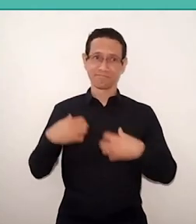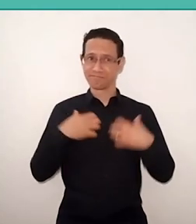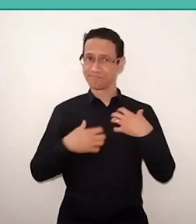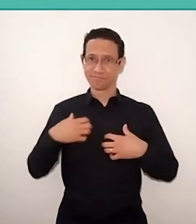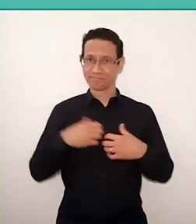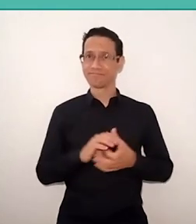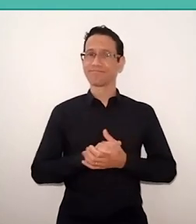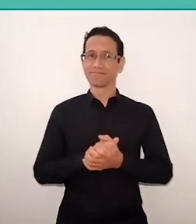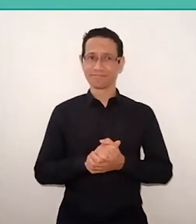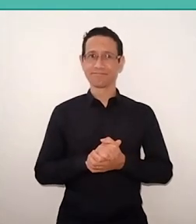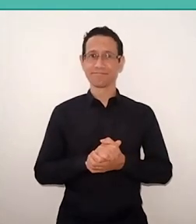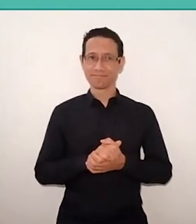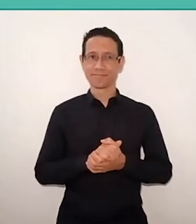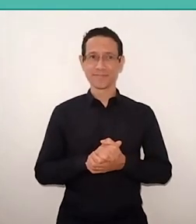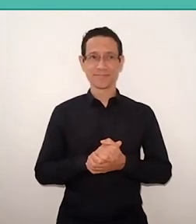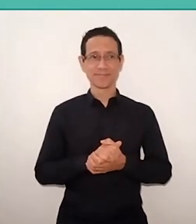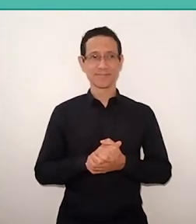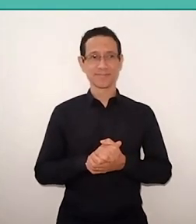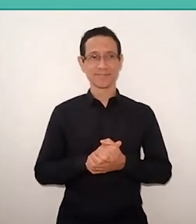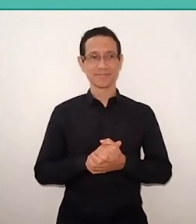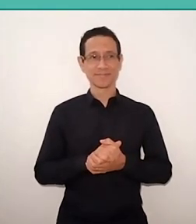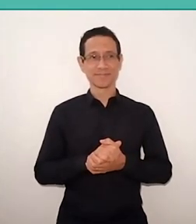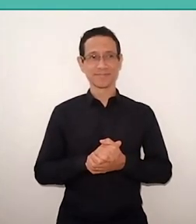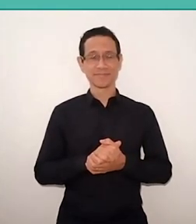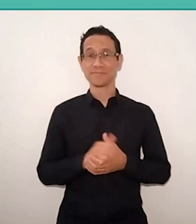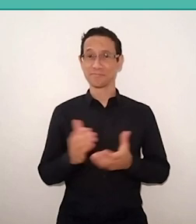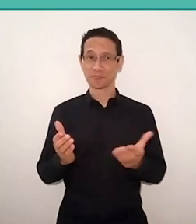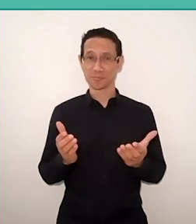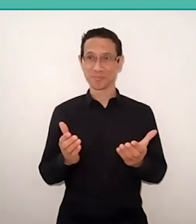So, to put it this way, like the cultural invasion,